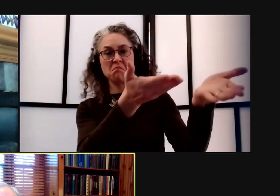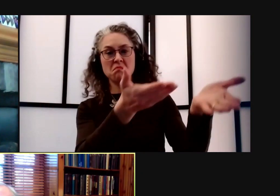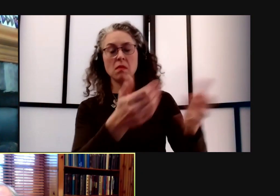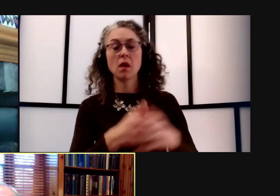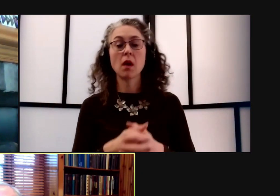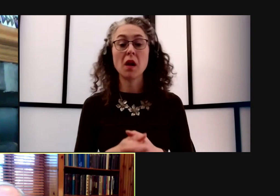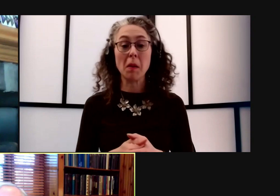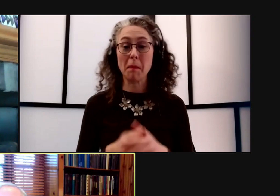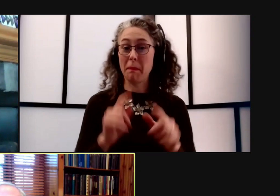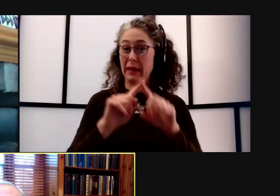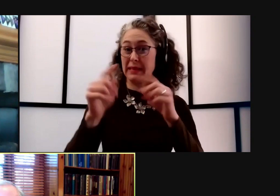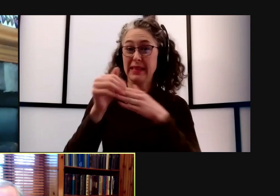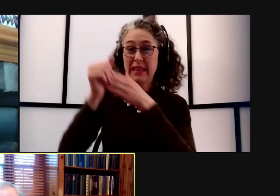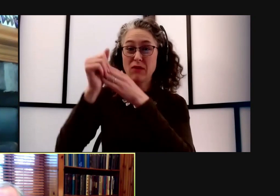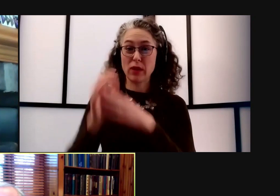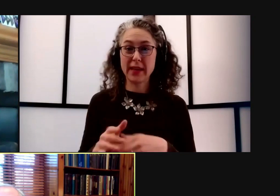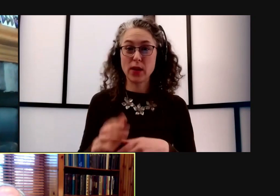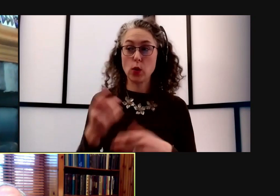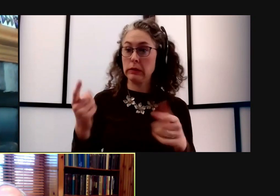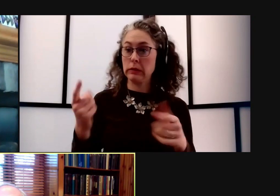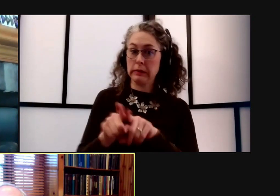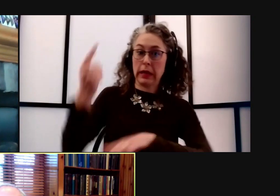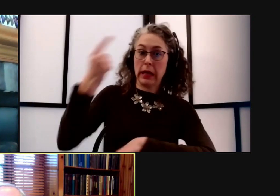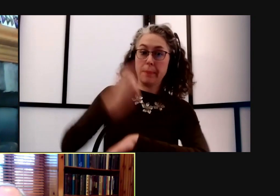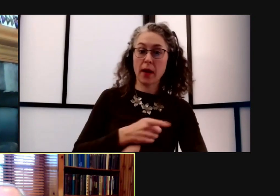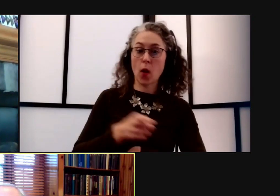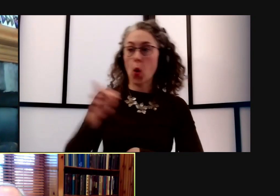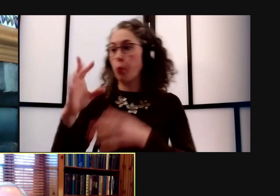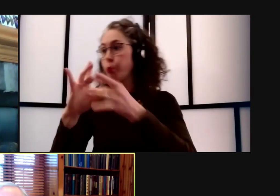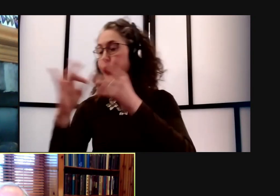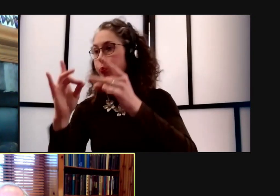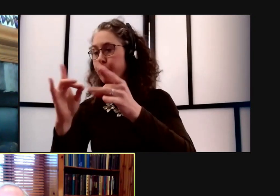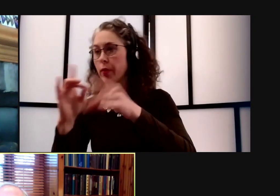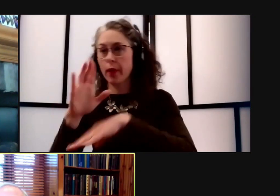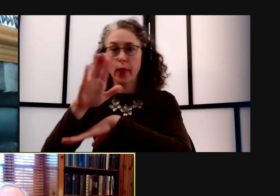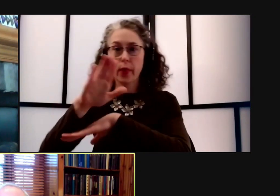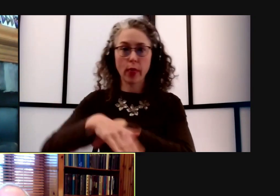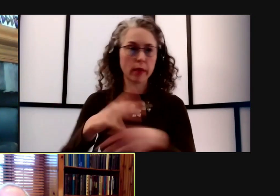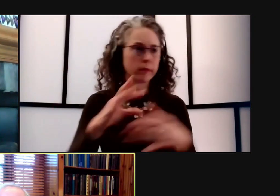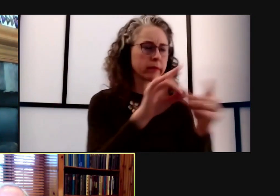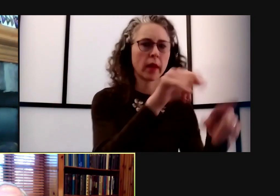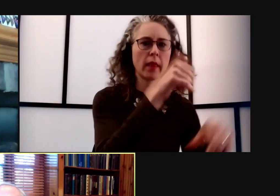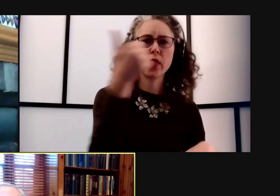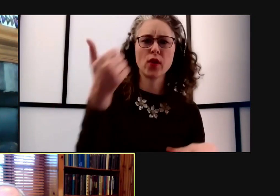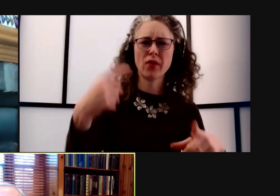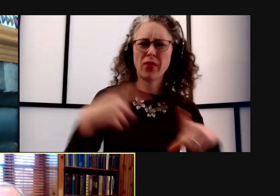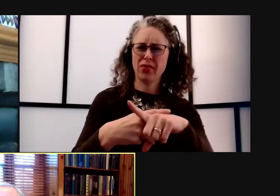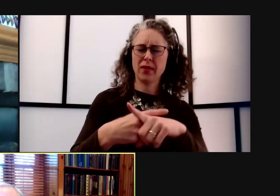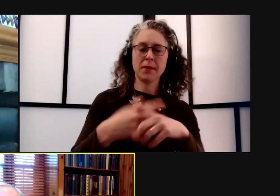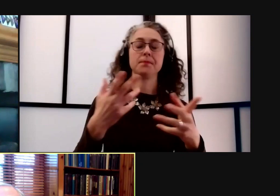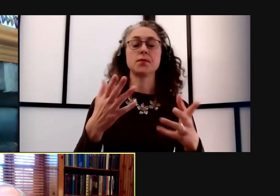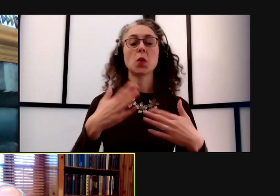on the same day are saying different things. So there's a little bit of uncertainty but my best read of what's happening